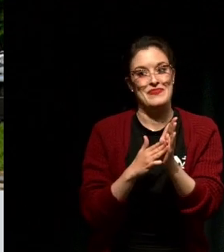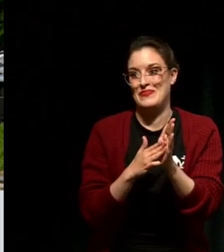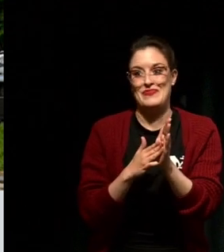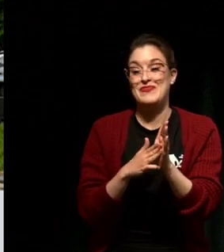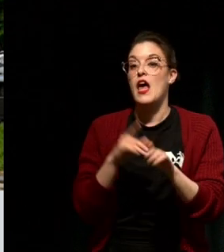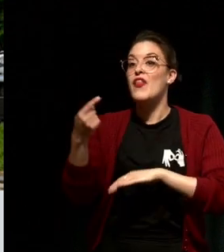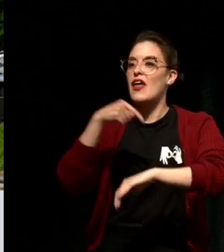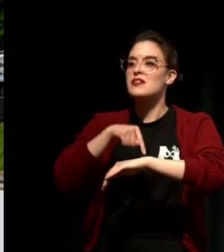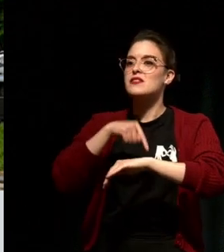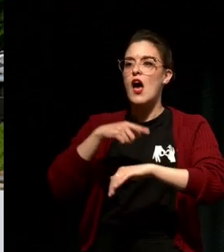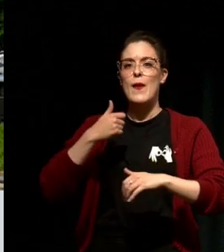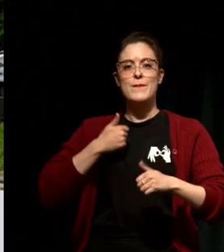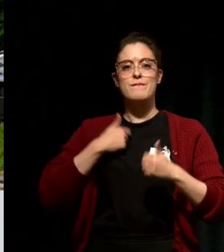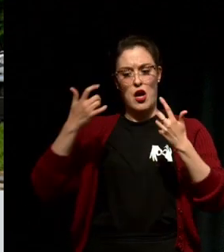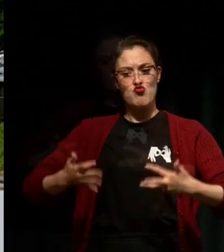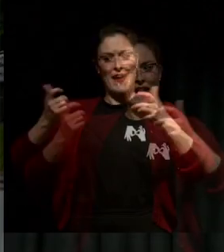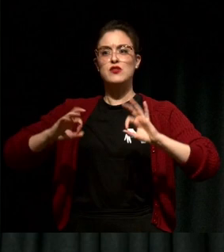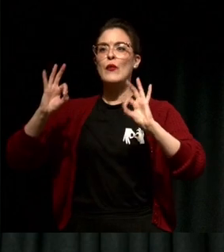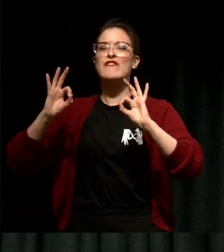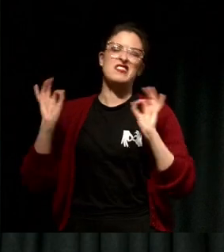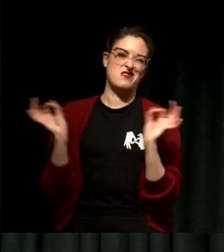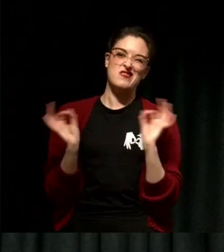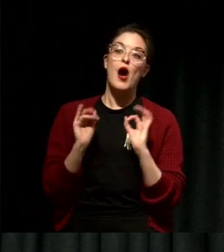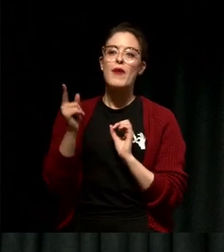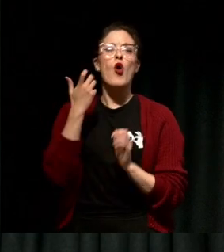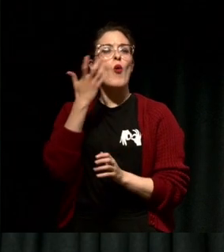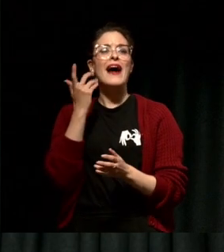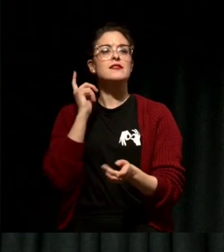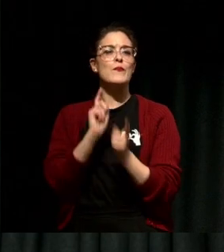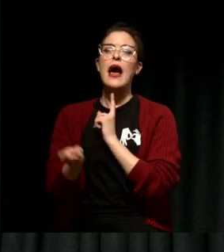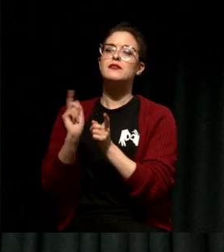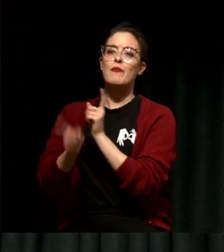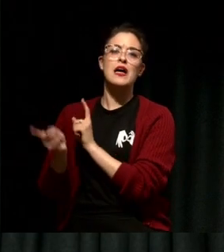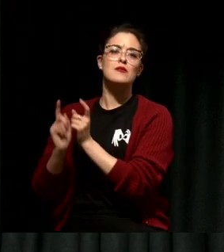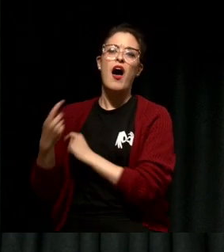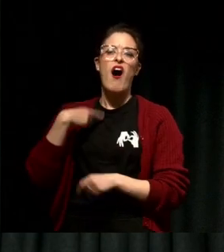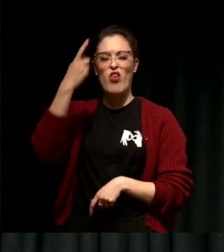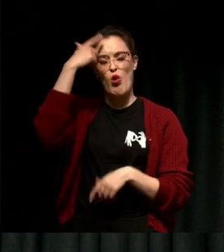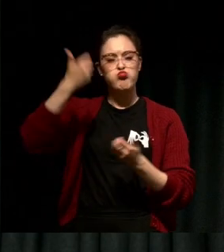always, like I'd always passed my subjects you know I always thought I'll get over the line or whatever I could.